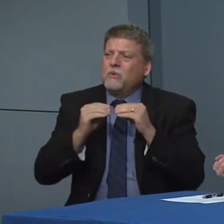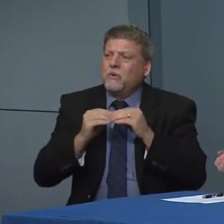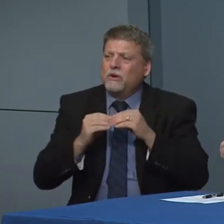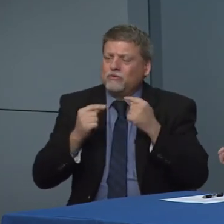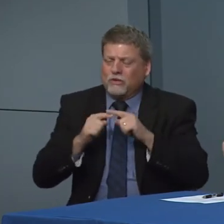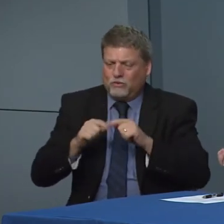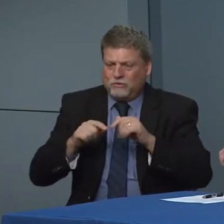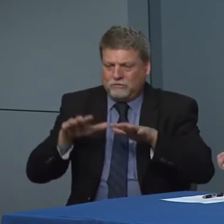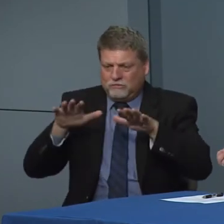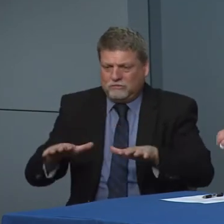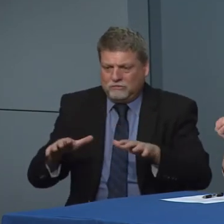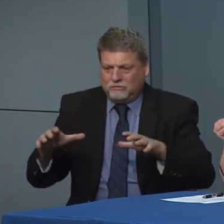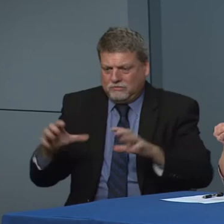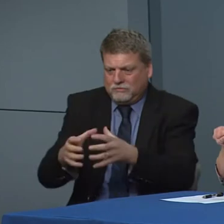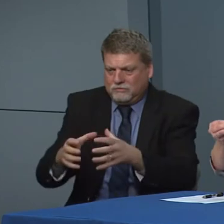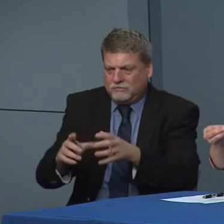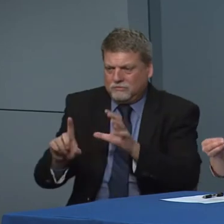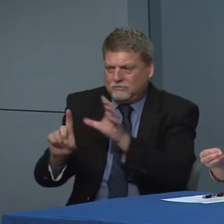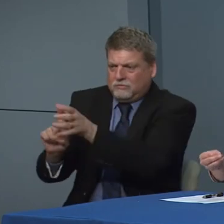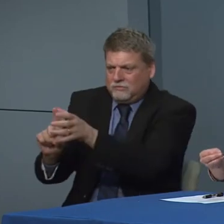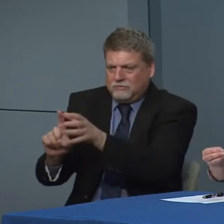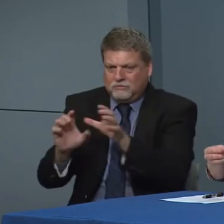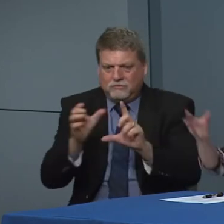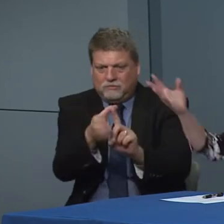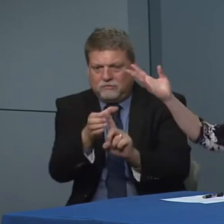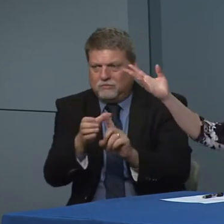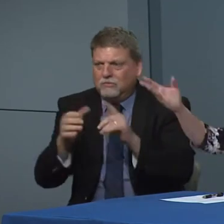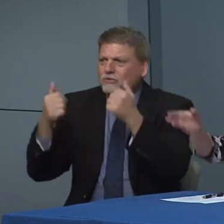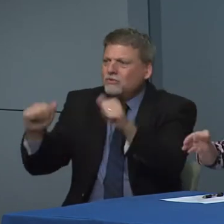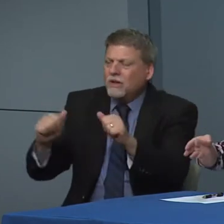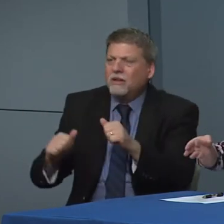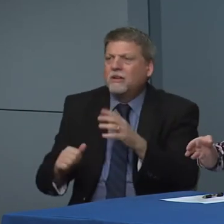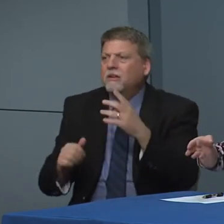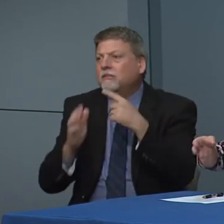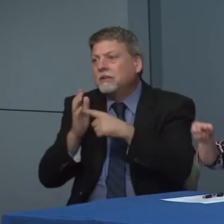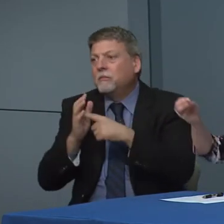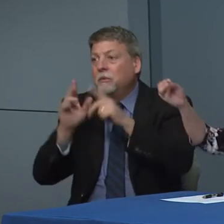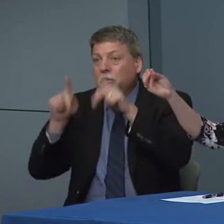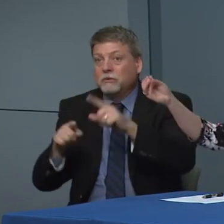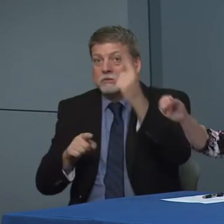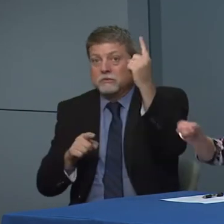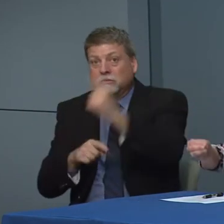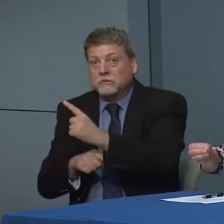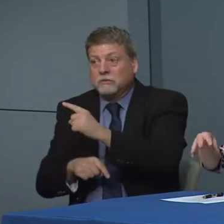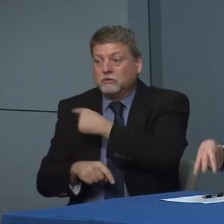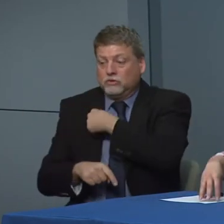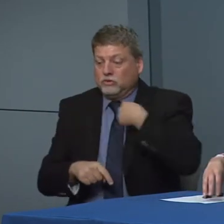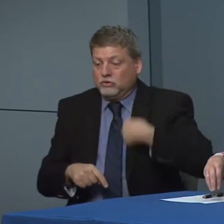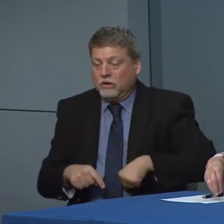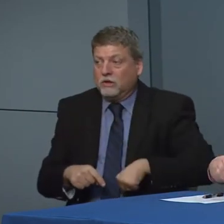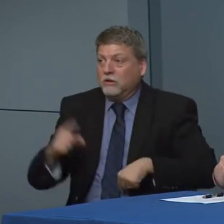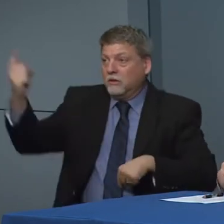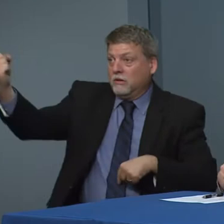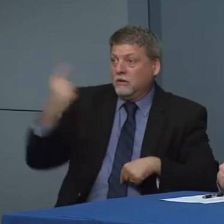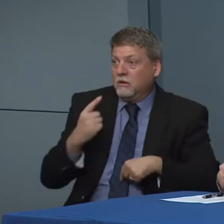containment in this first stage right when we see contacts, someone traveled from China or traveled from Italy has a case